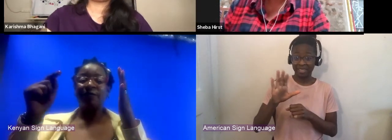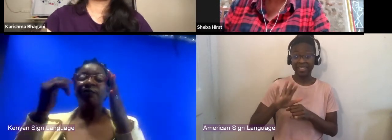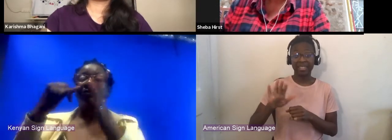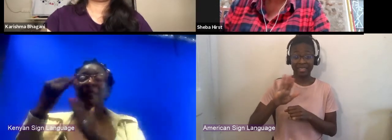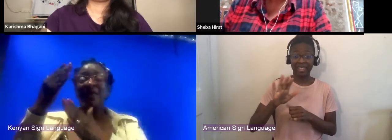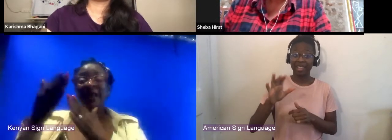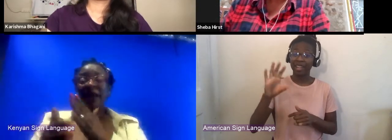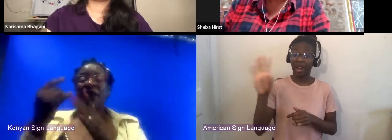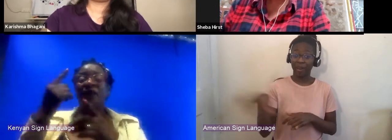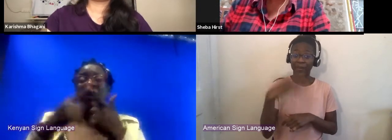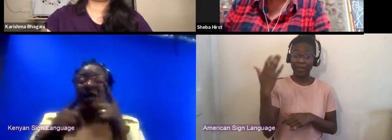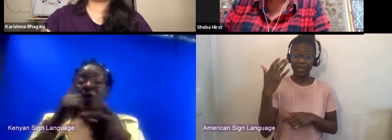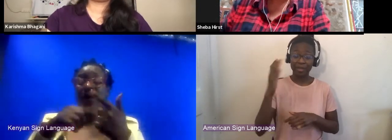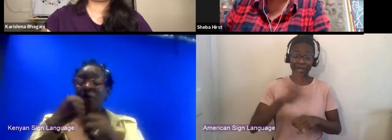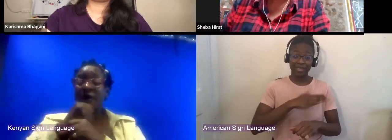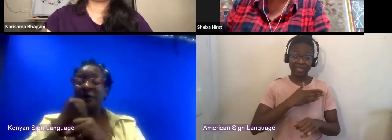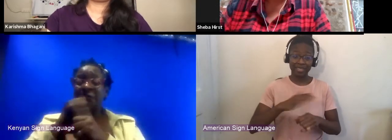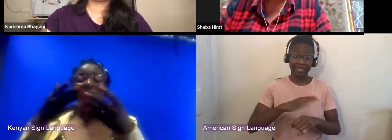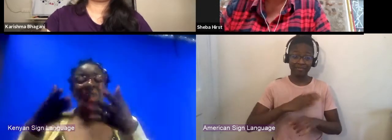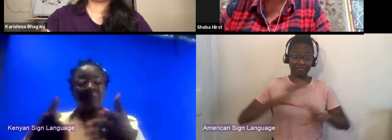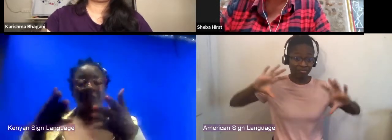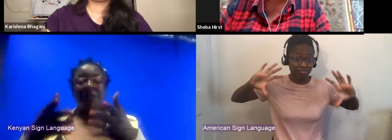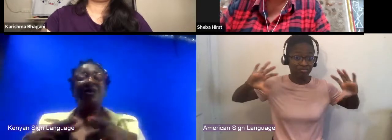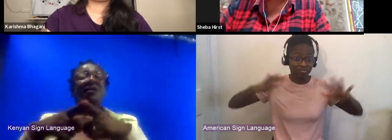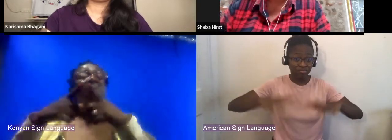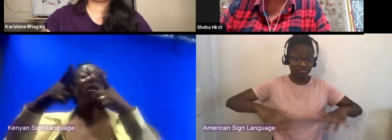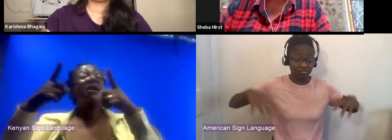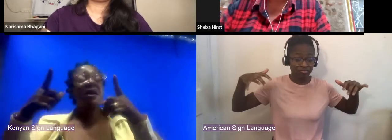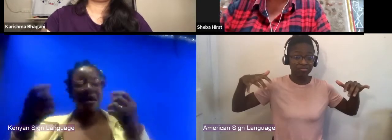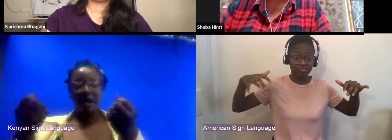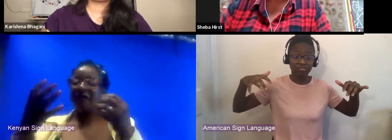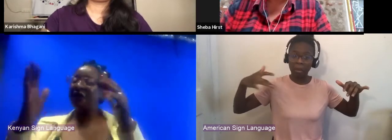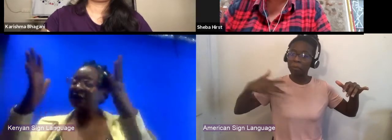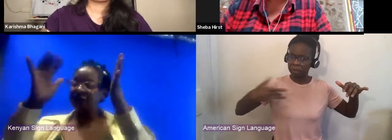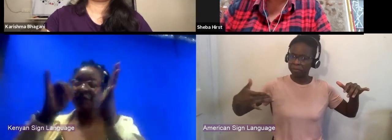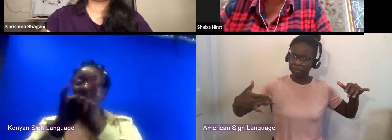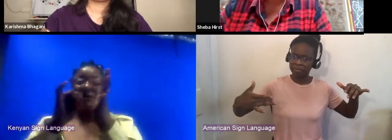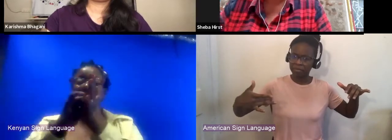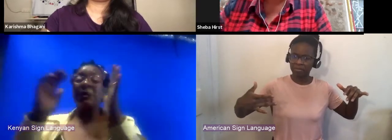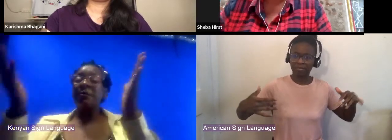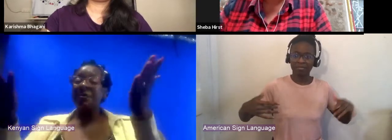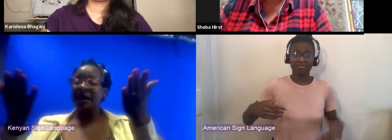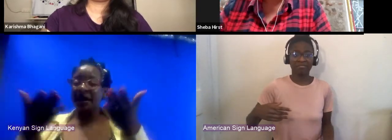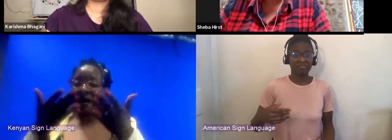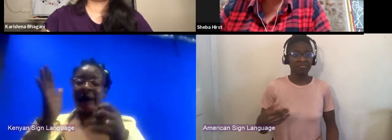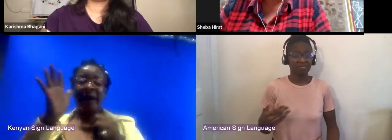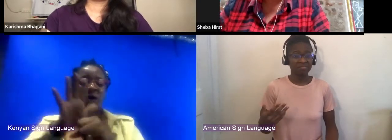And it's a big convening event that brings lots of people together to watch